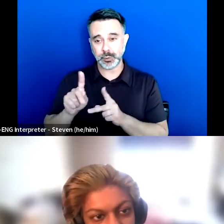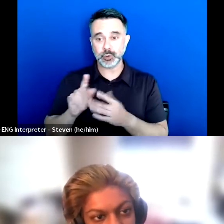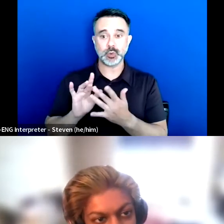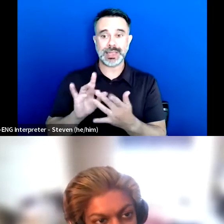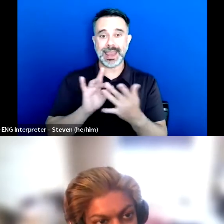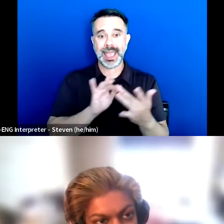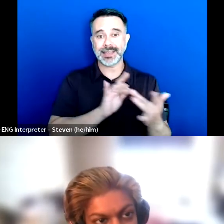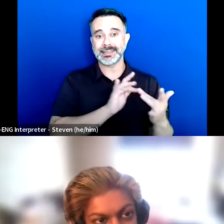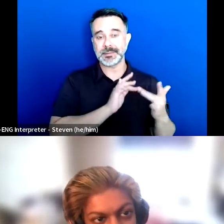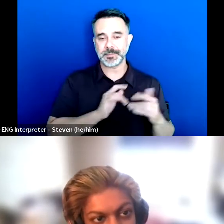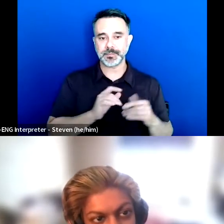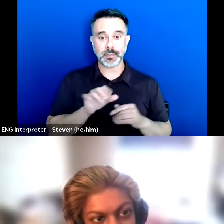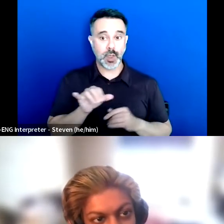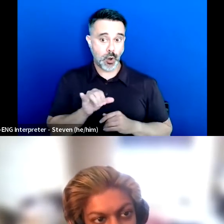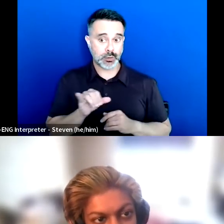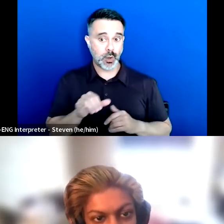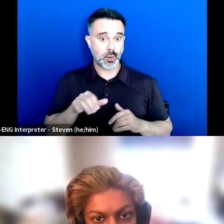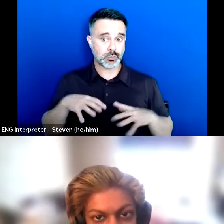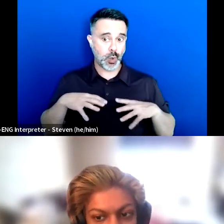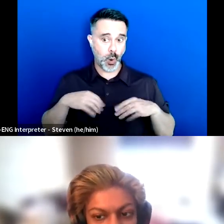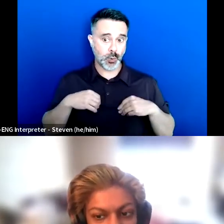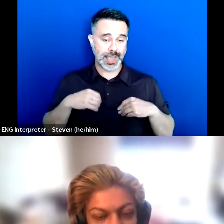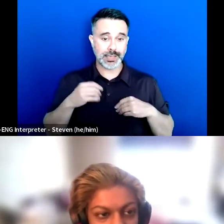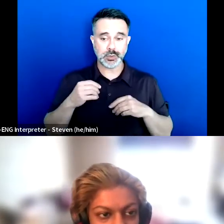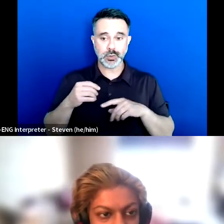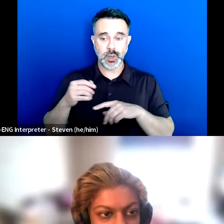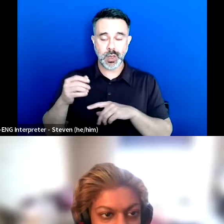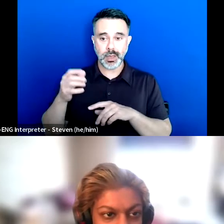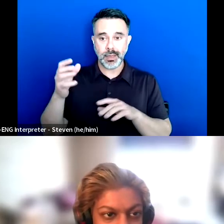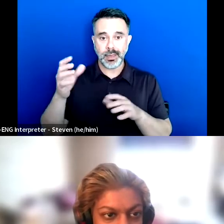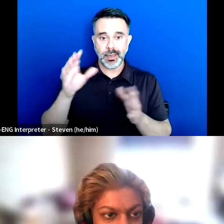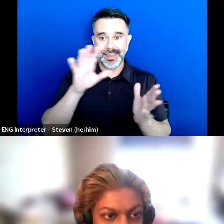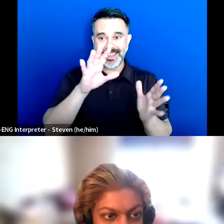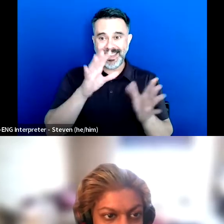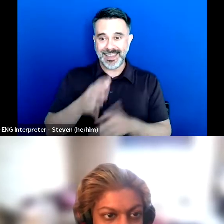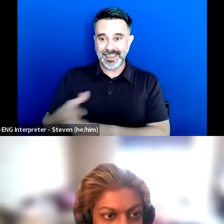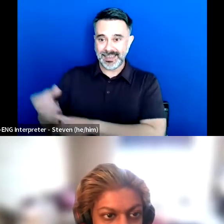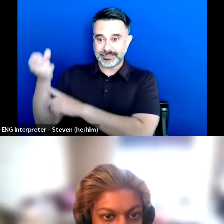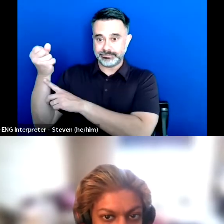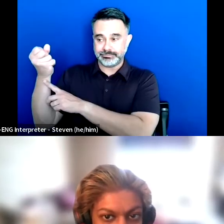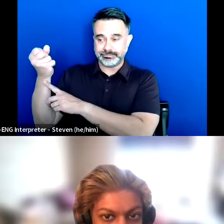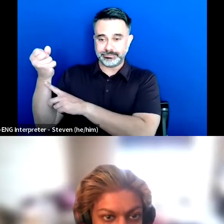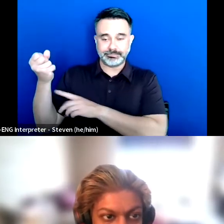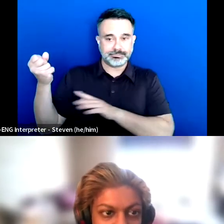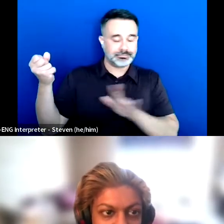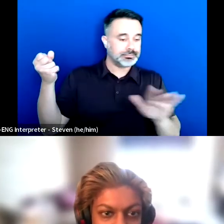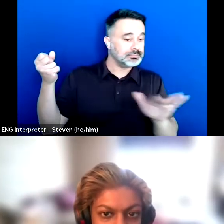But it's also okay to put that away for a bit and realize that you know could you do something in the house? Could you do one of your hobbies?